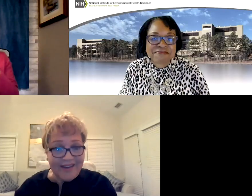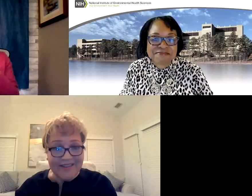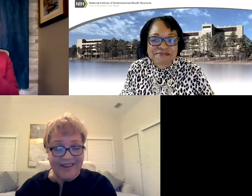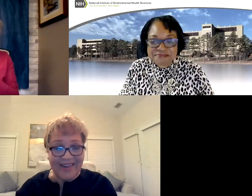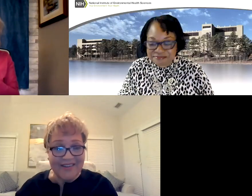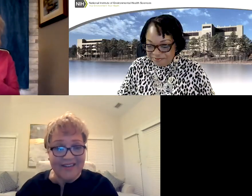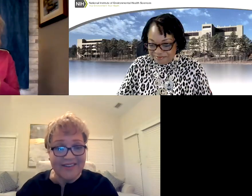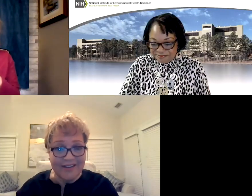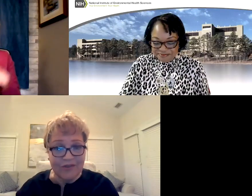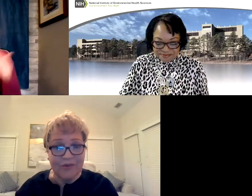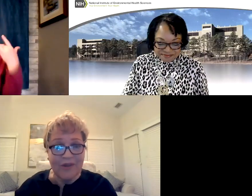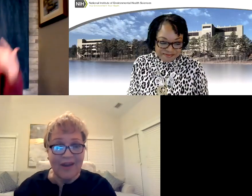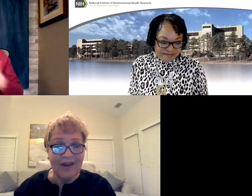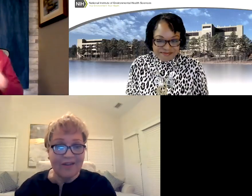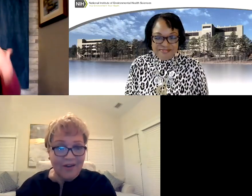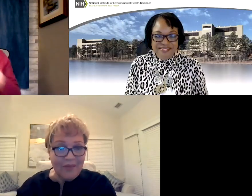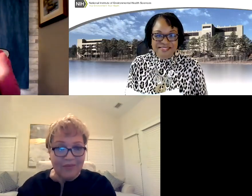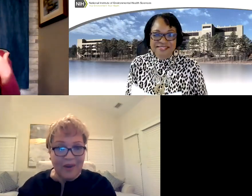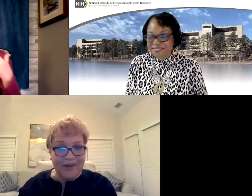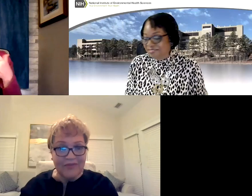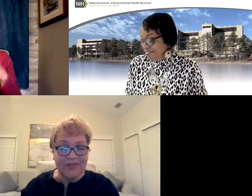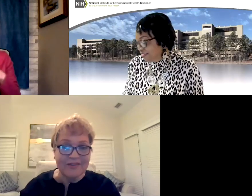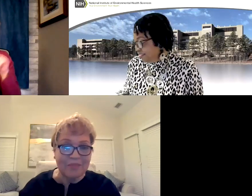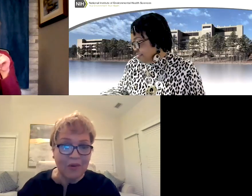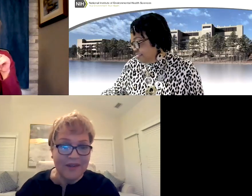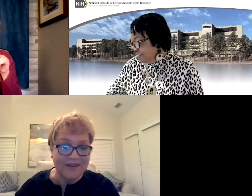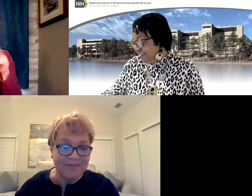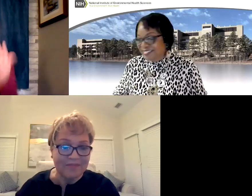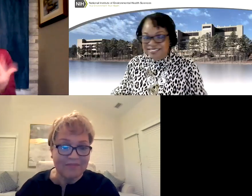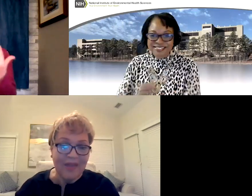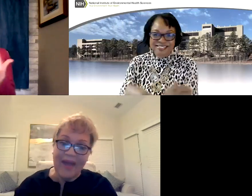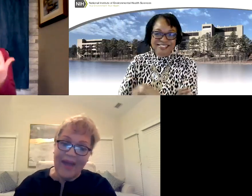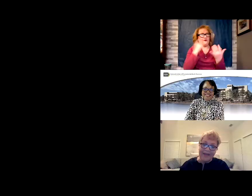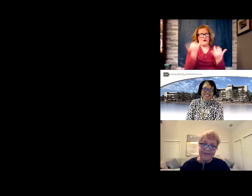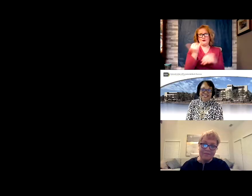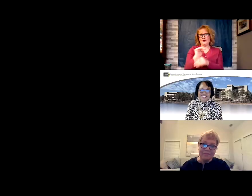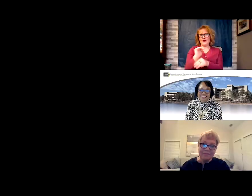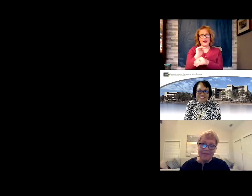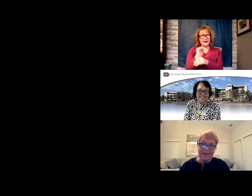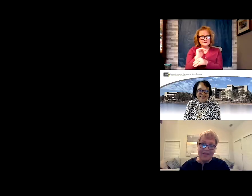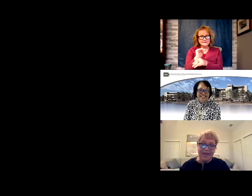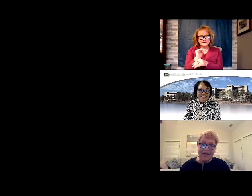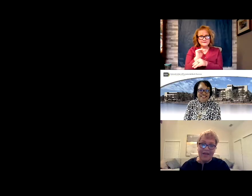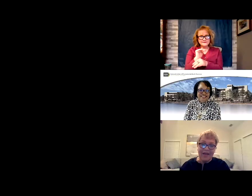Joan. I'm excited